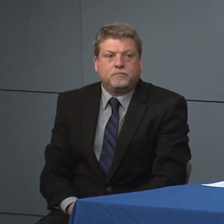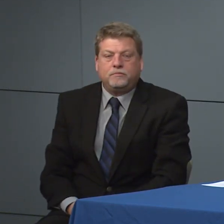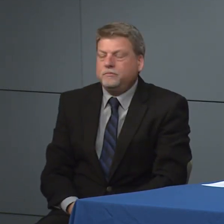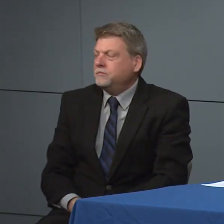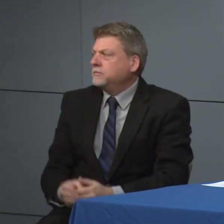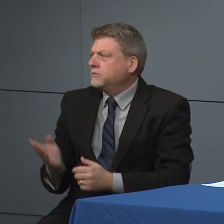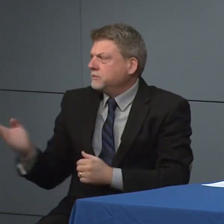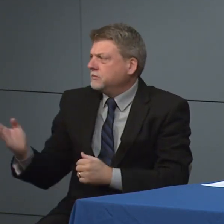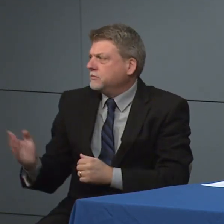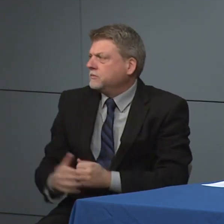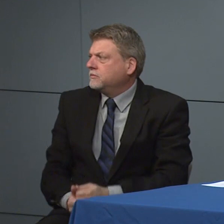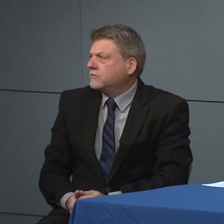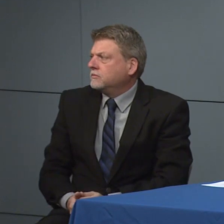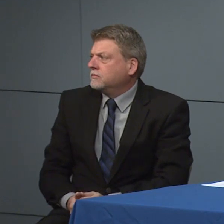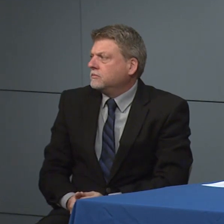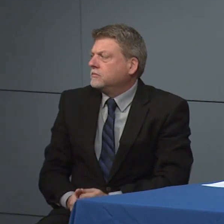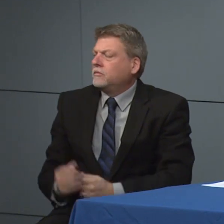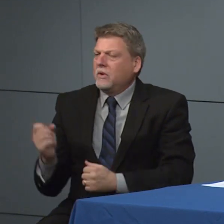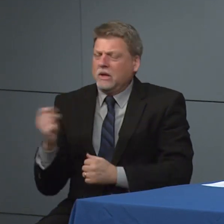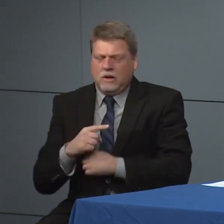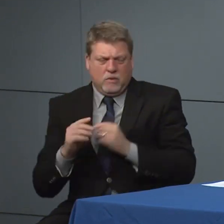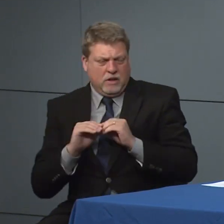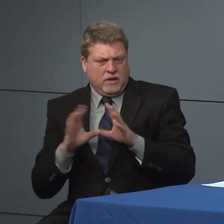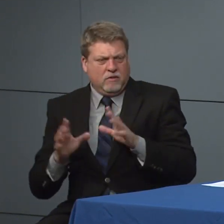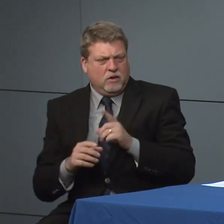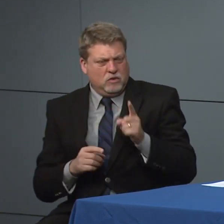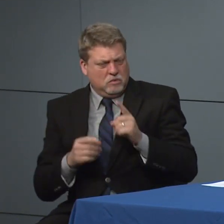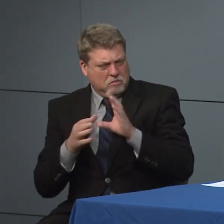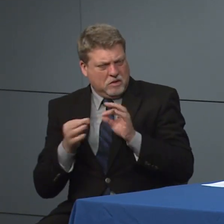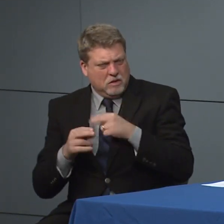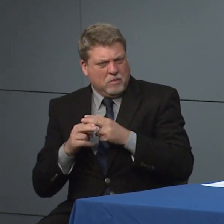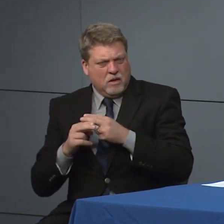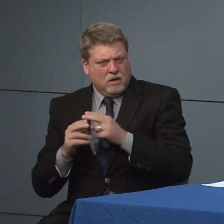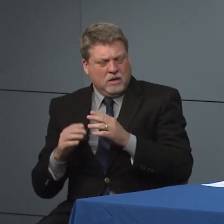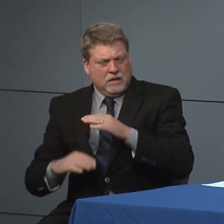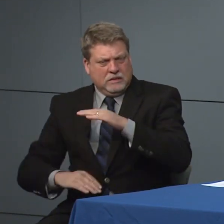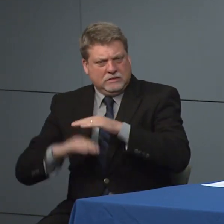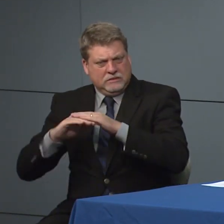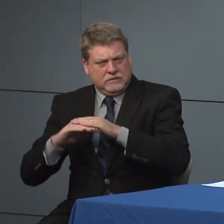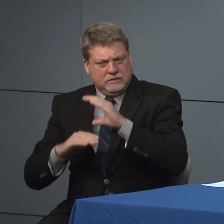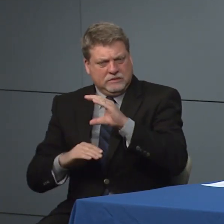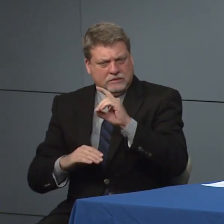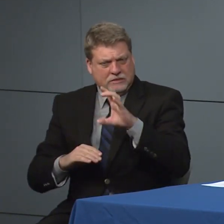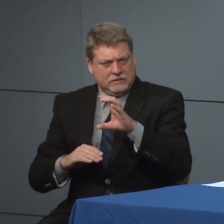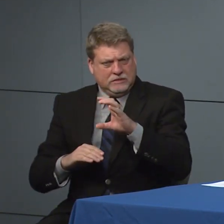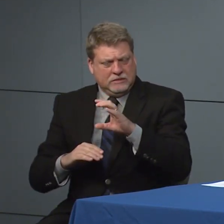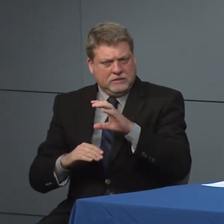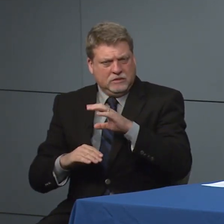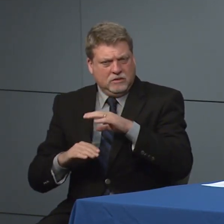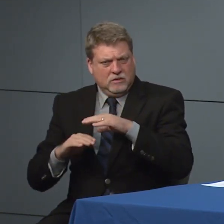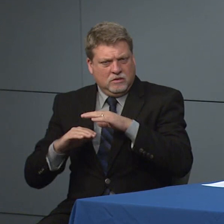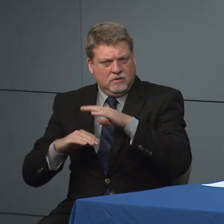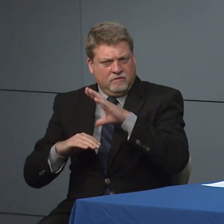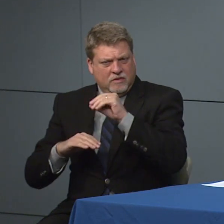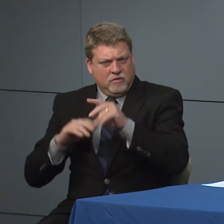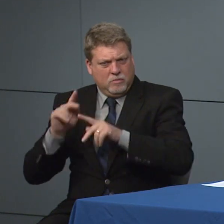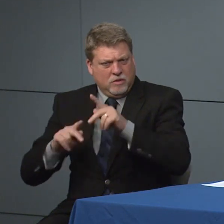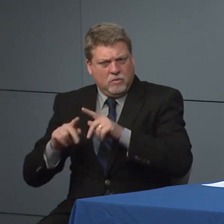talking about the CDC guidelines for gatherings of over 50 is that now the standard but then you said 100 going.